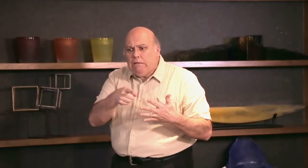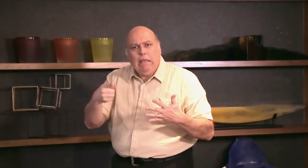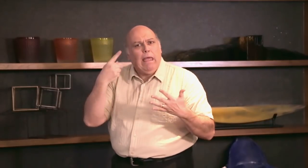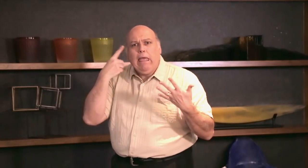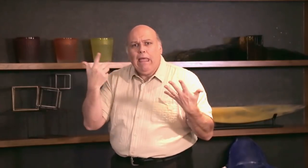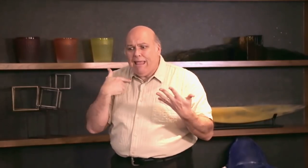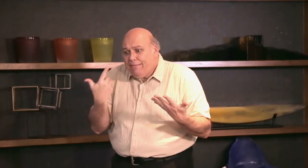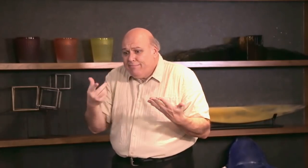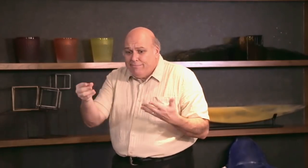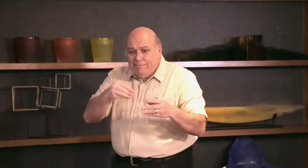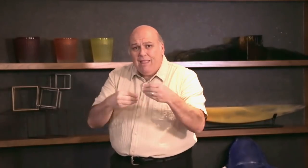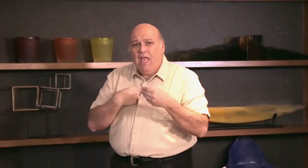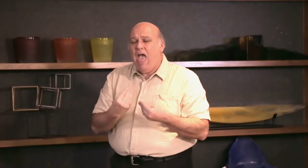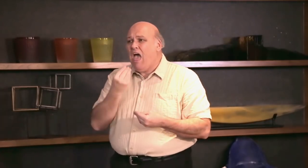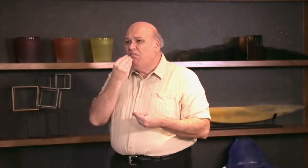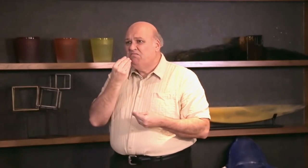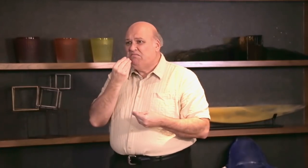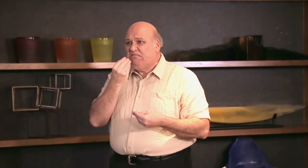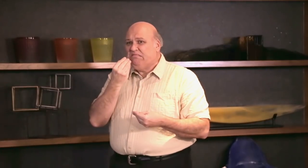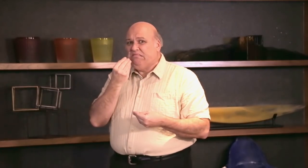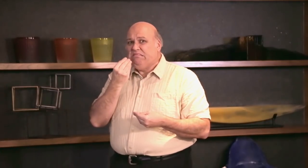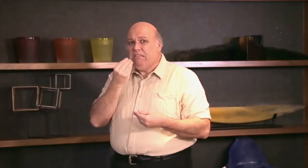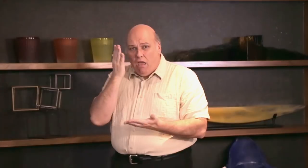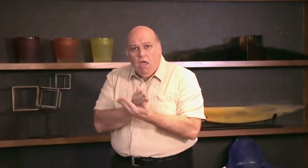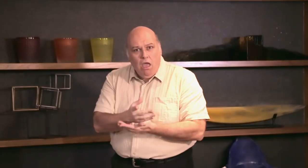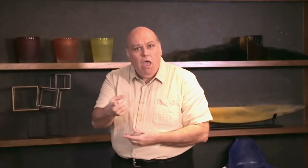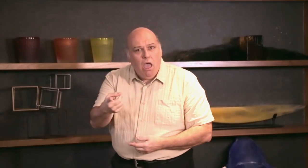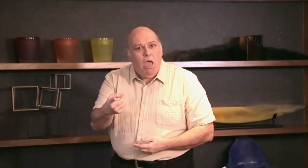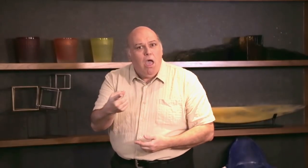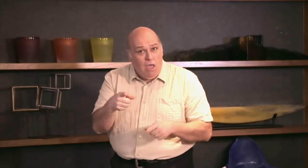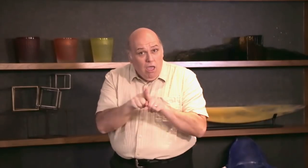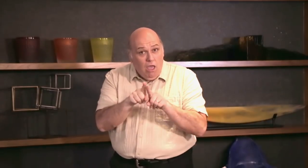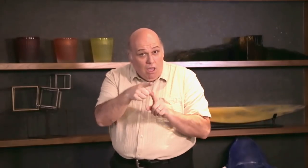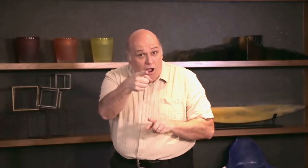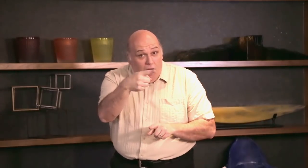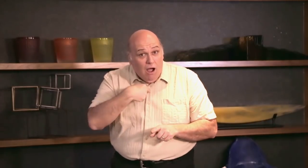of it, so I took the food. Then when I started to eat it, it wasn't what I was expected. Yes it does happen!